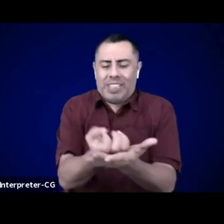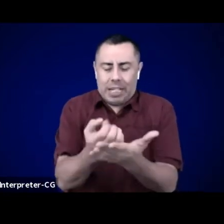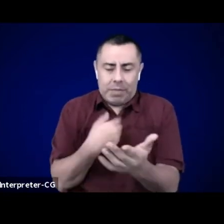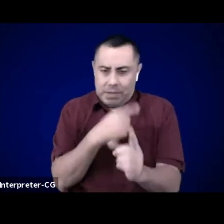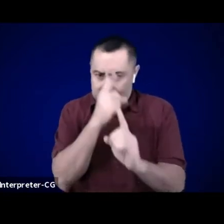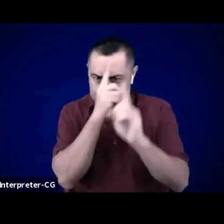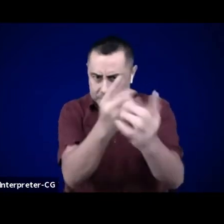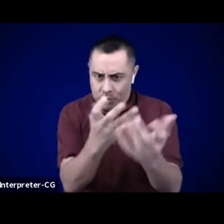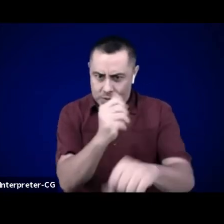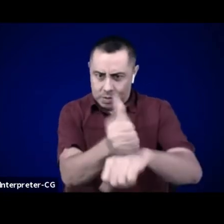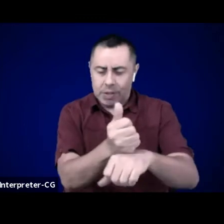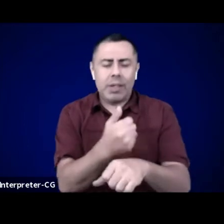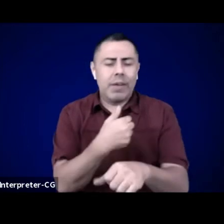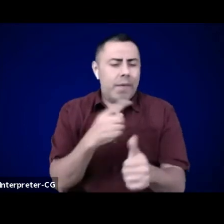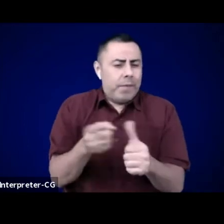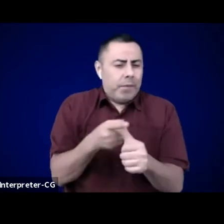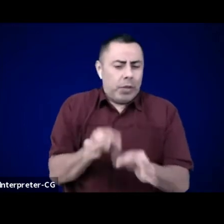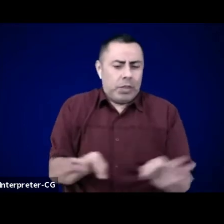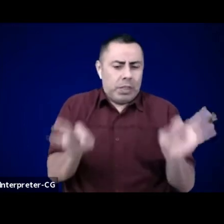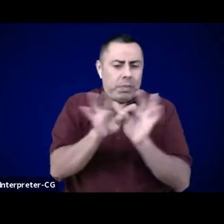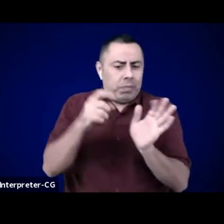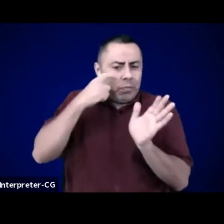They need to birth and awaken